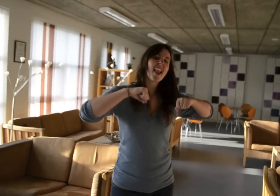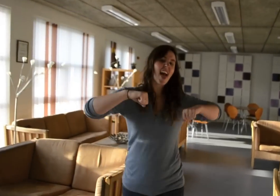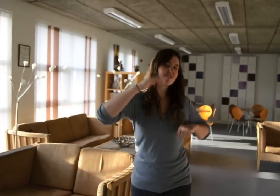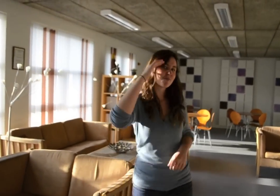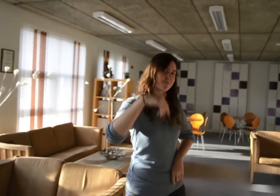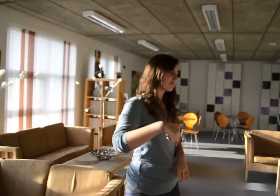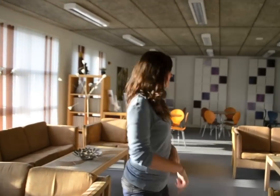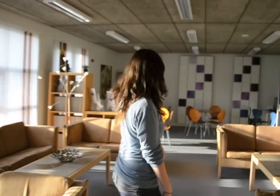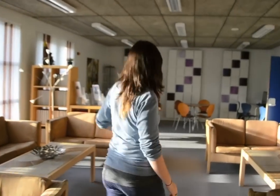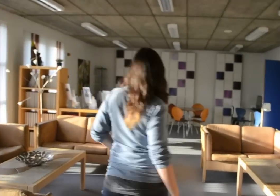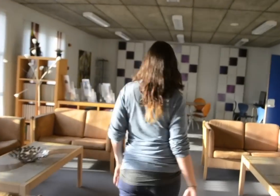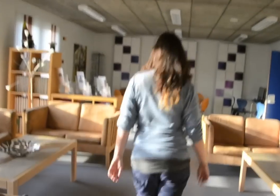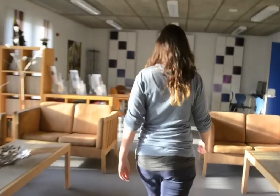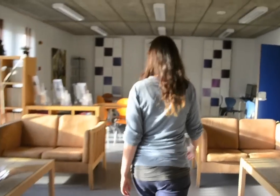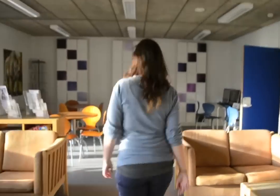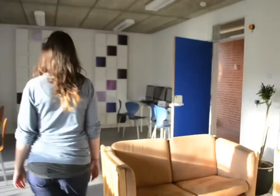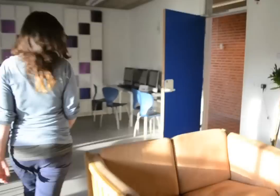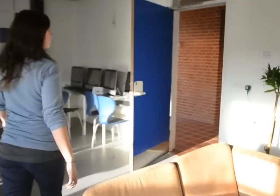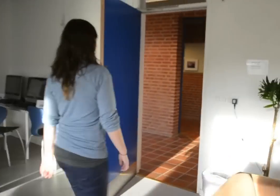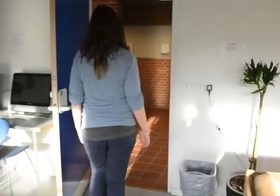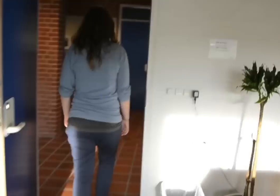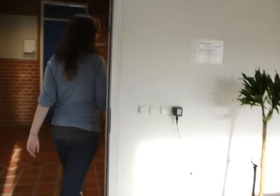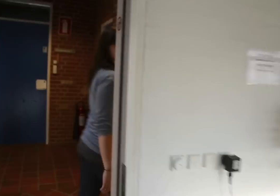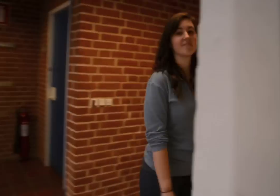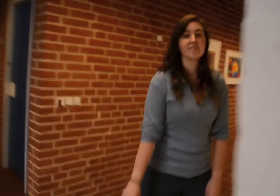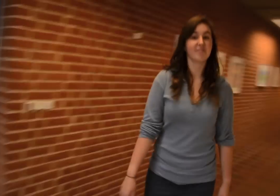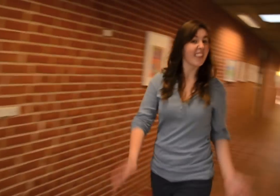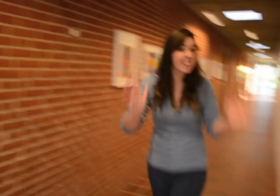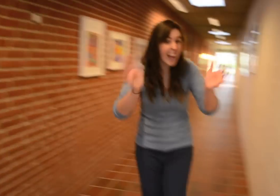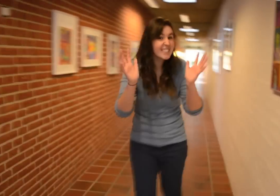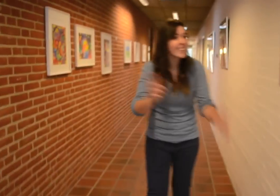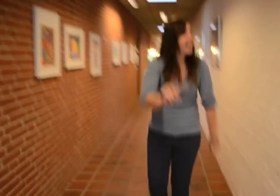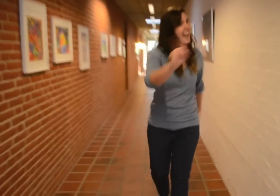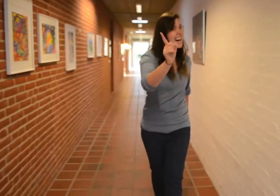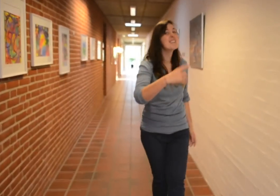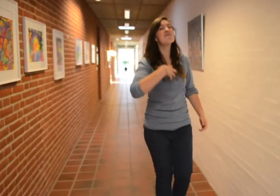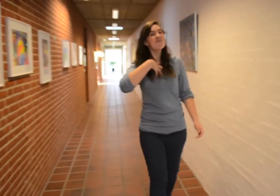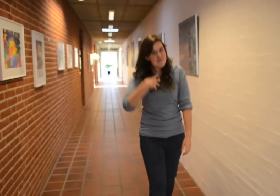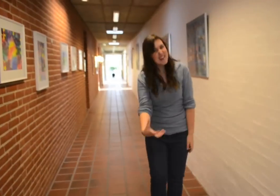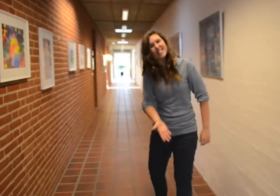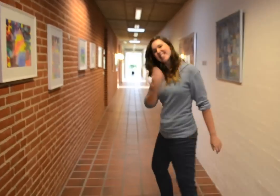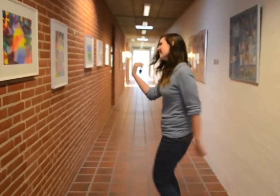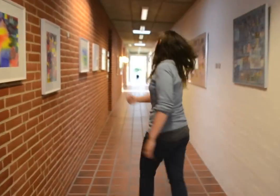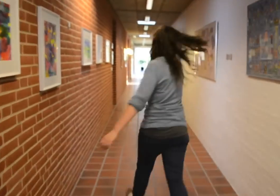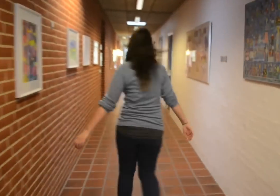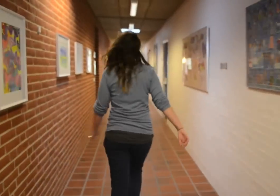This is the Johannes Pedersen lounge room where you can relax. Is that all? No! There's MORE!! Come on.